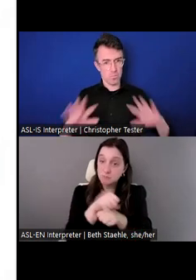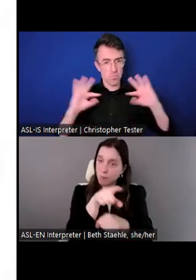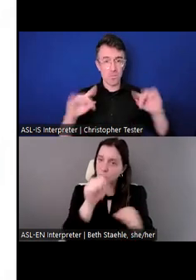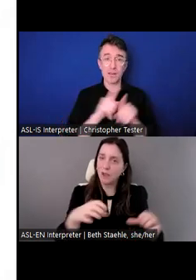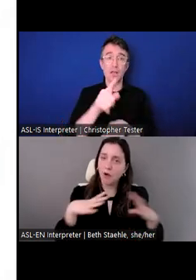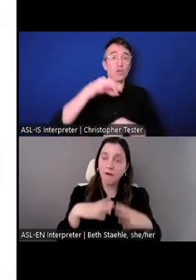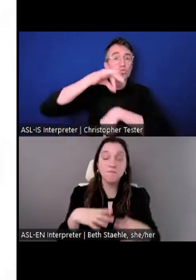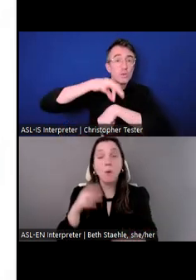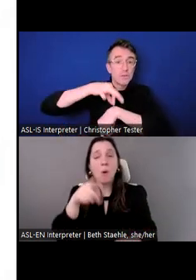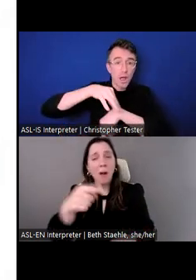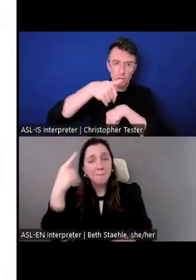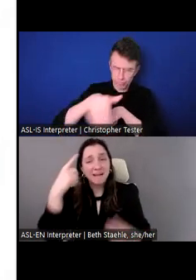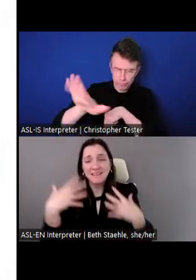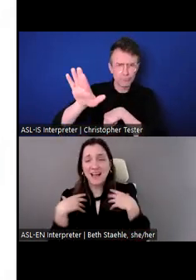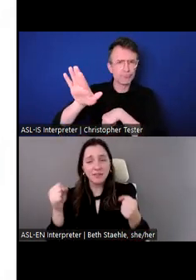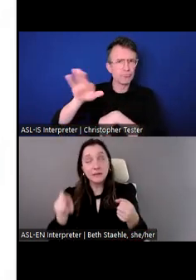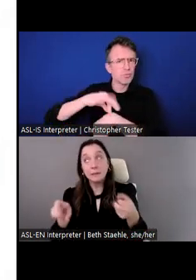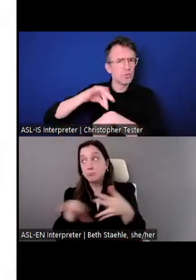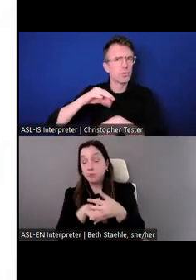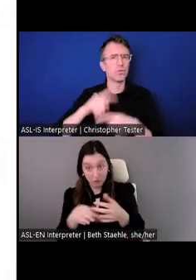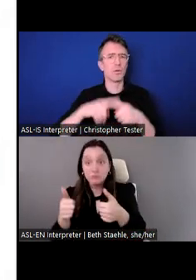paid leave to take some time off.